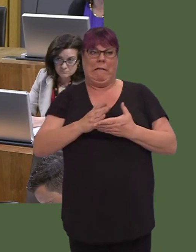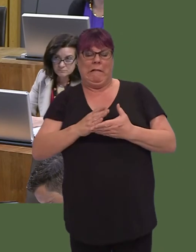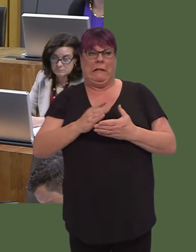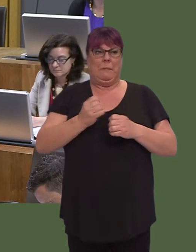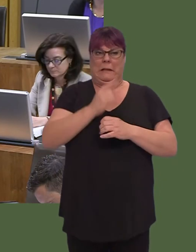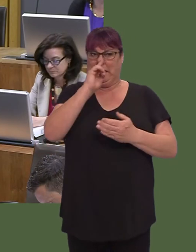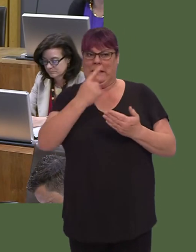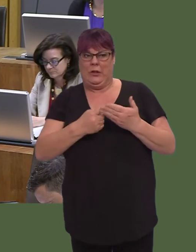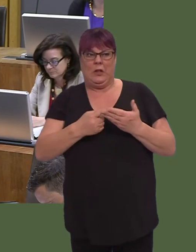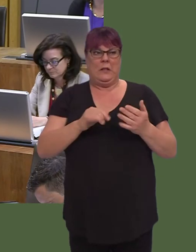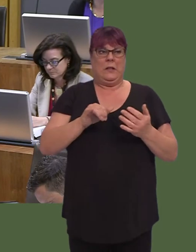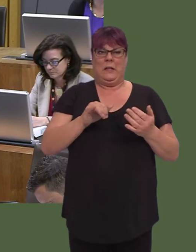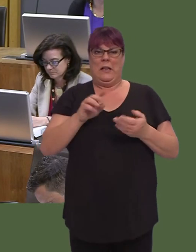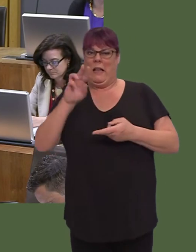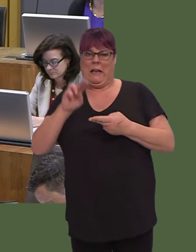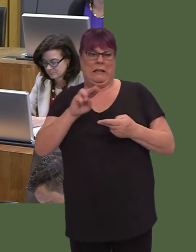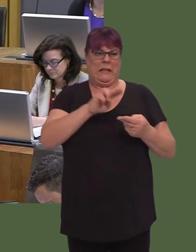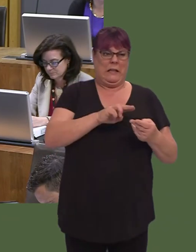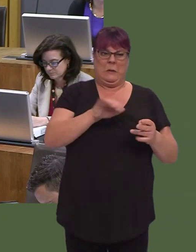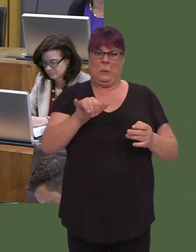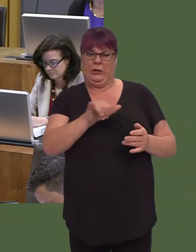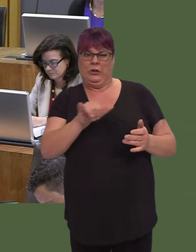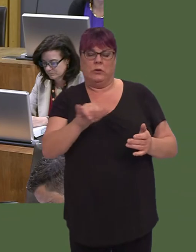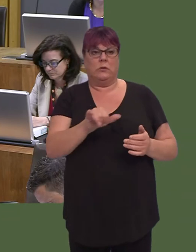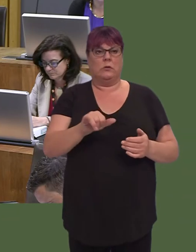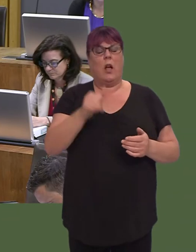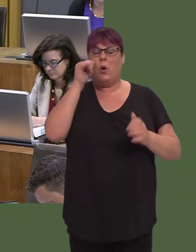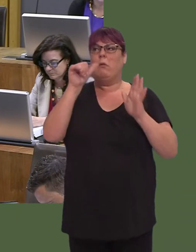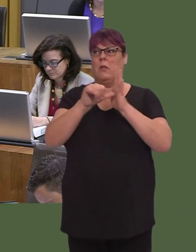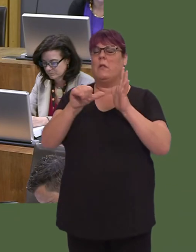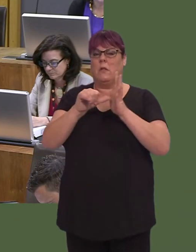into politics for, I understand that, which is why I have said to them and to others that